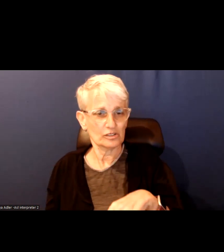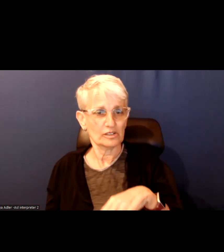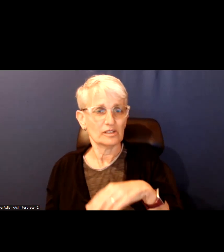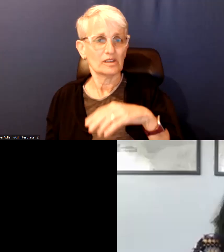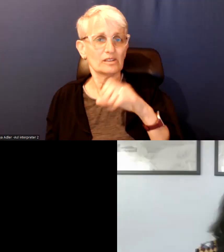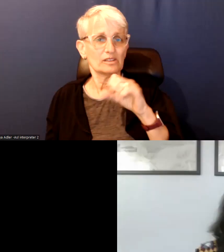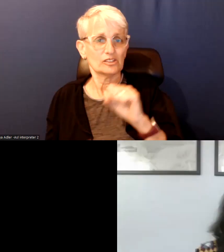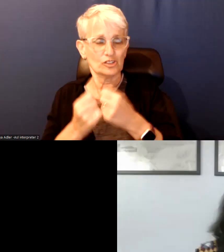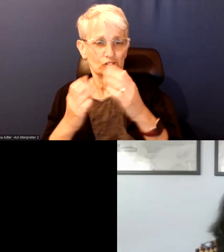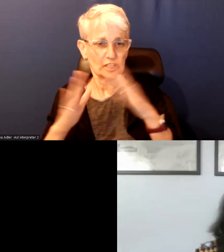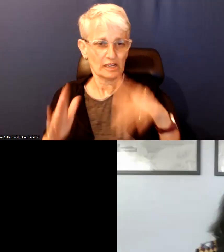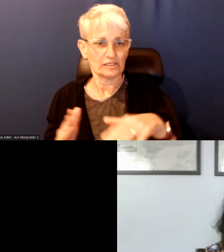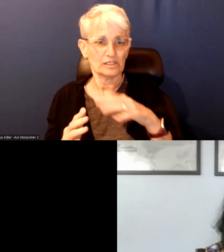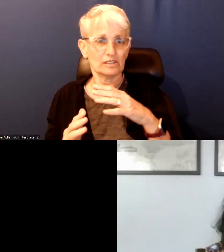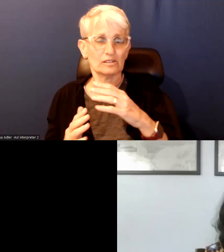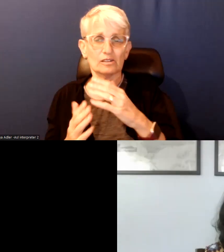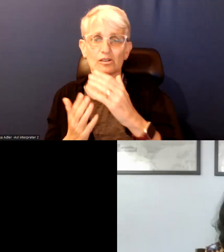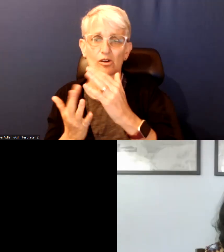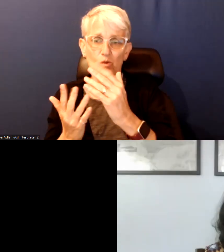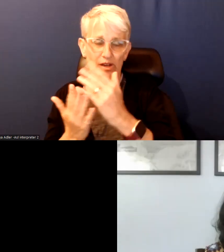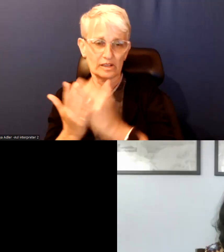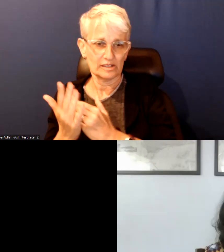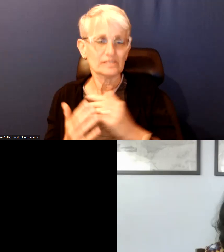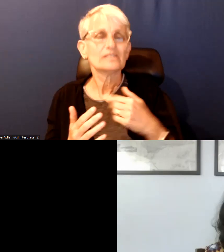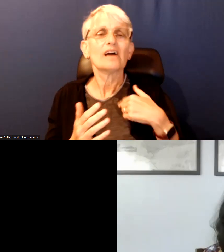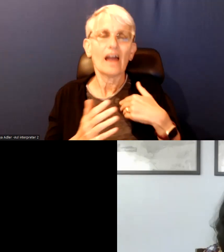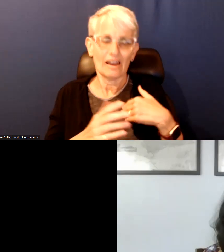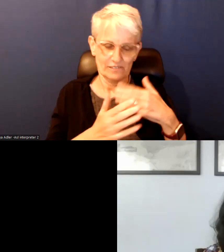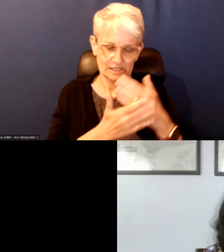Yes, there has been some point in TCH.